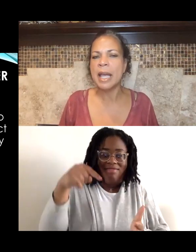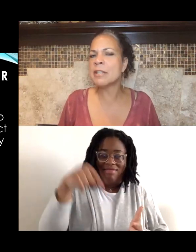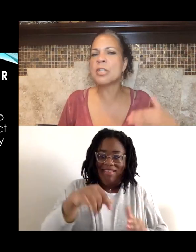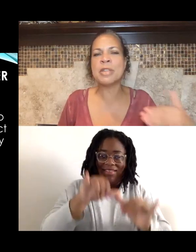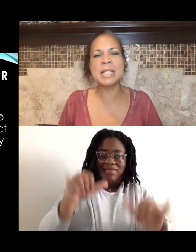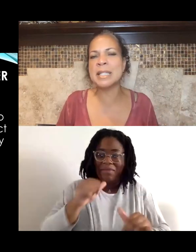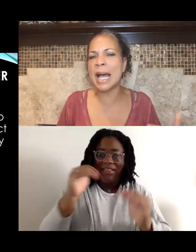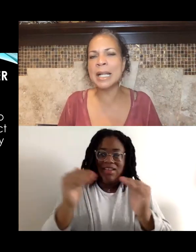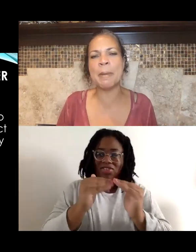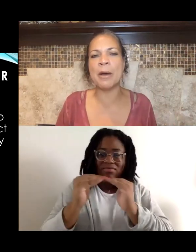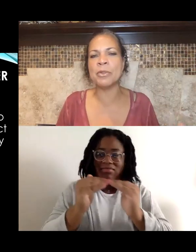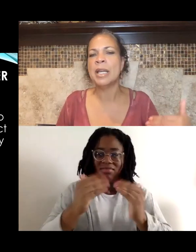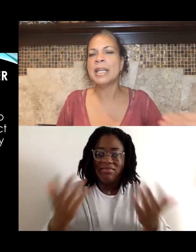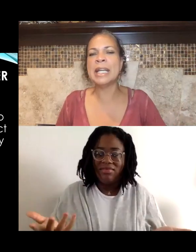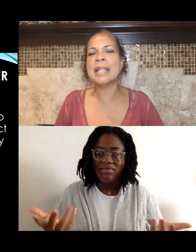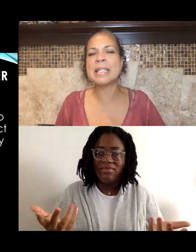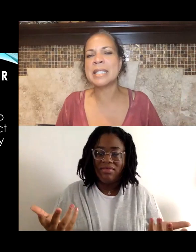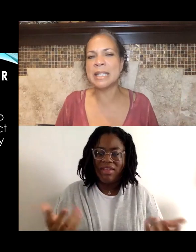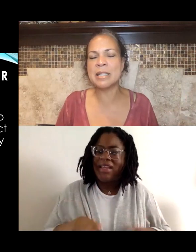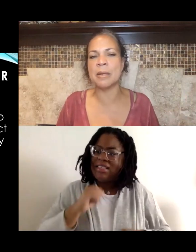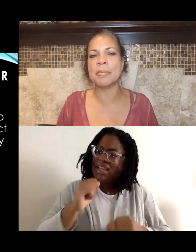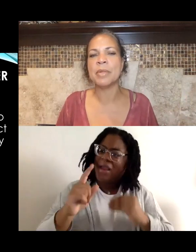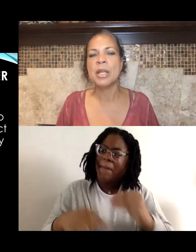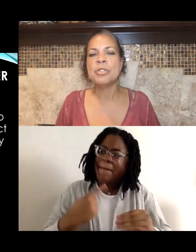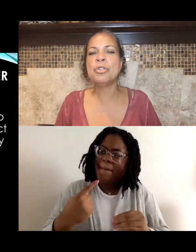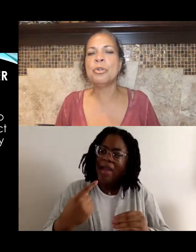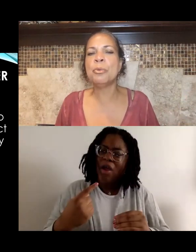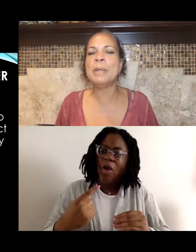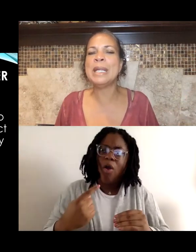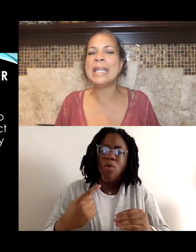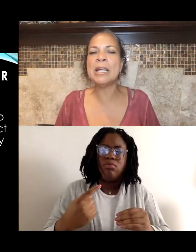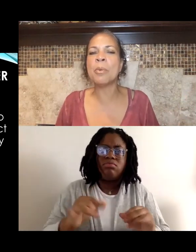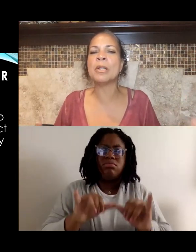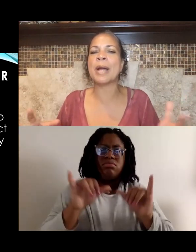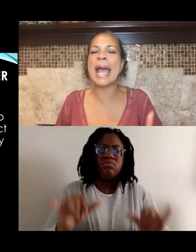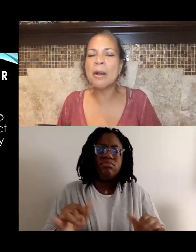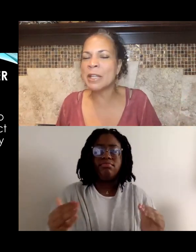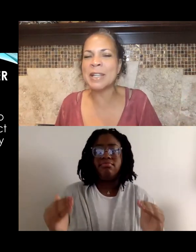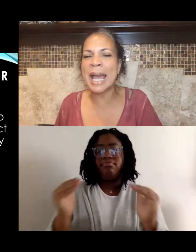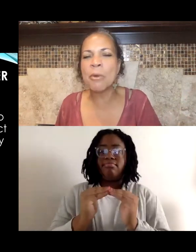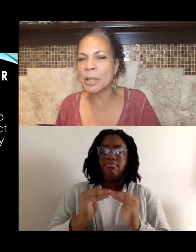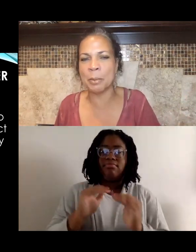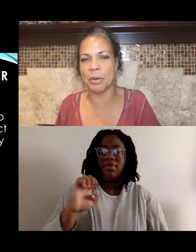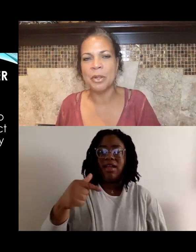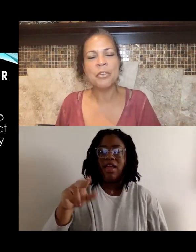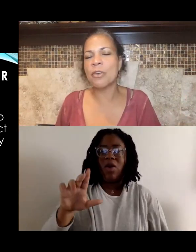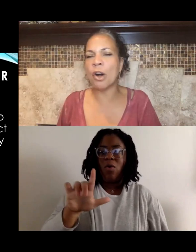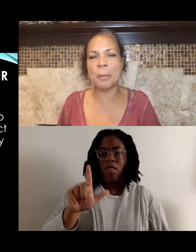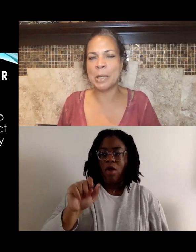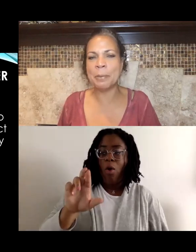And so this is not about getting the system to be equal, or even equitable for all people.